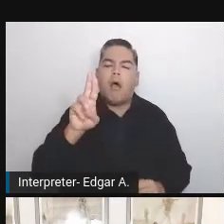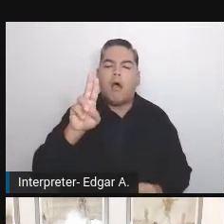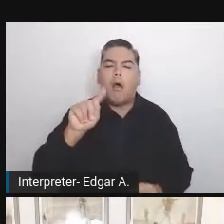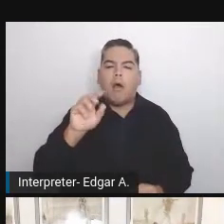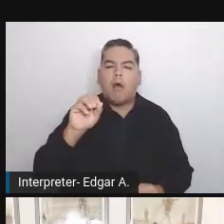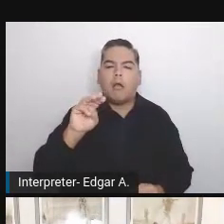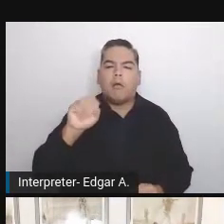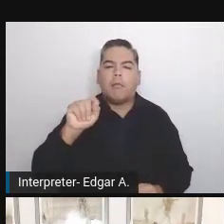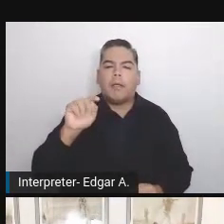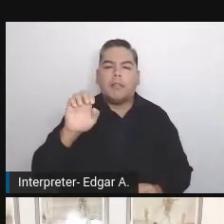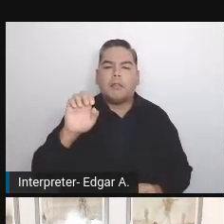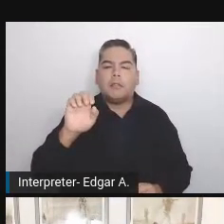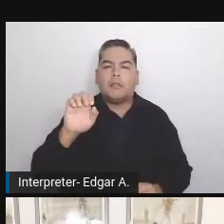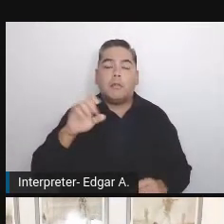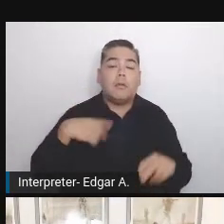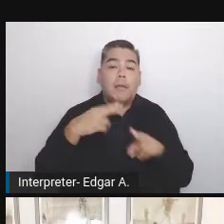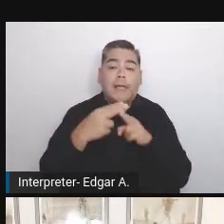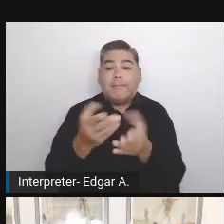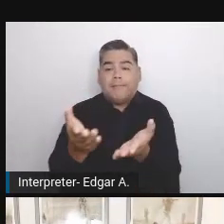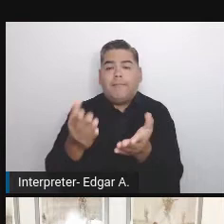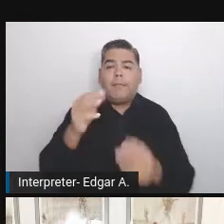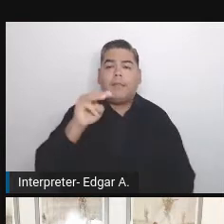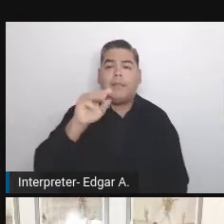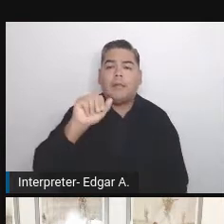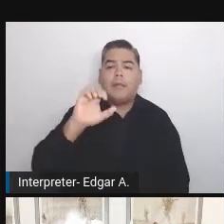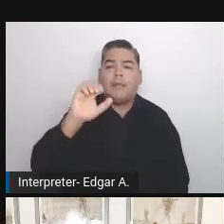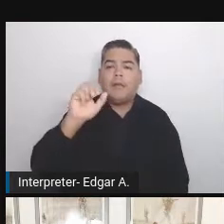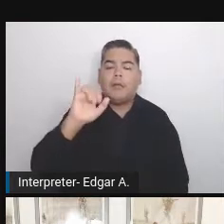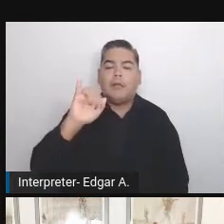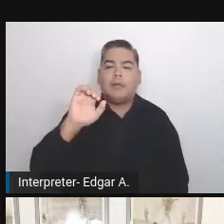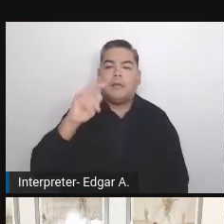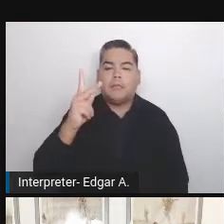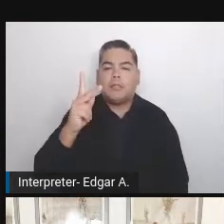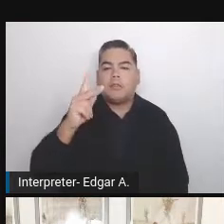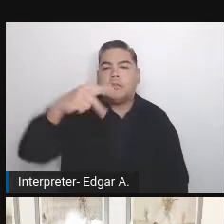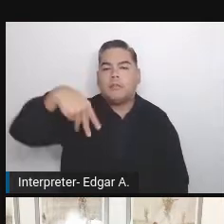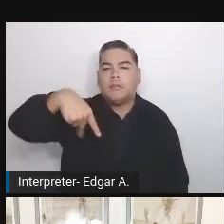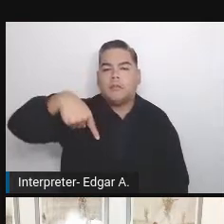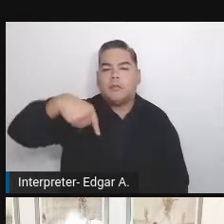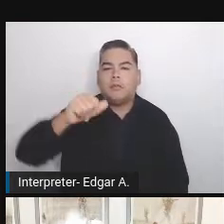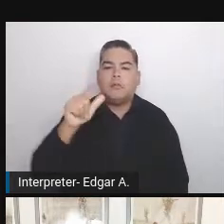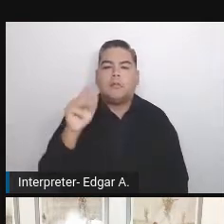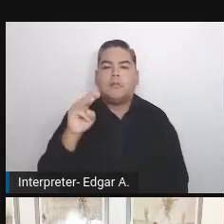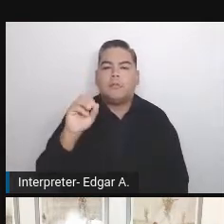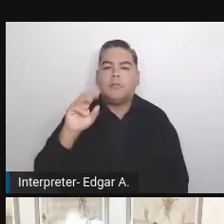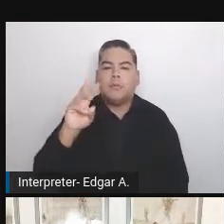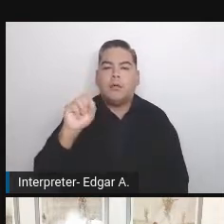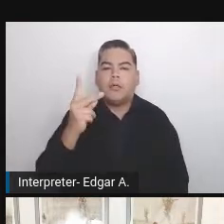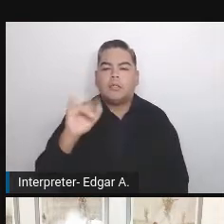I work at Kinsta as a , but at heart, I am a developer.